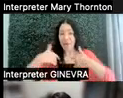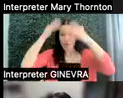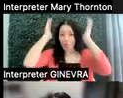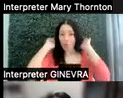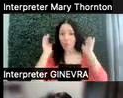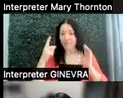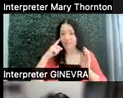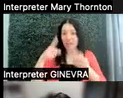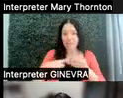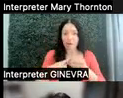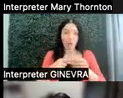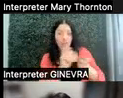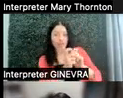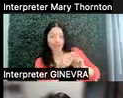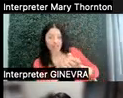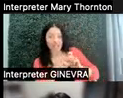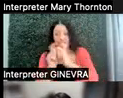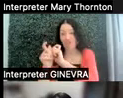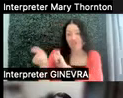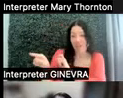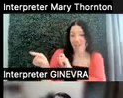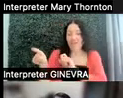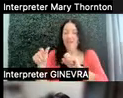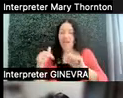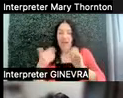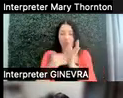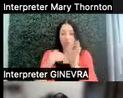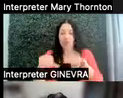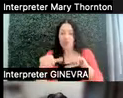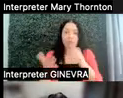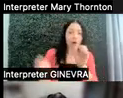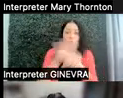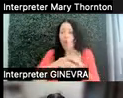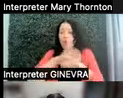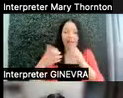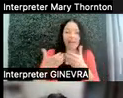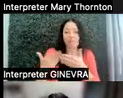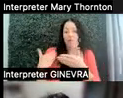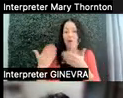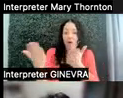I could change this, I could change that. I could redo my whole class before I offer it again.